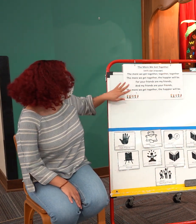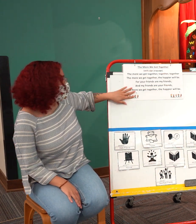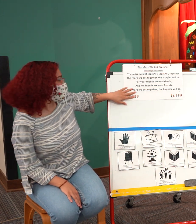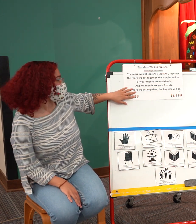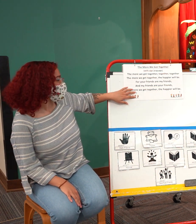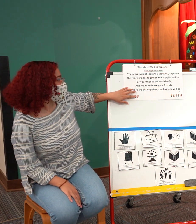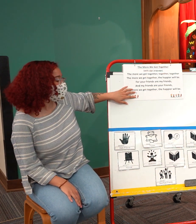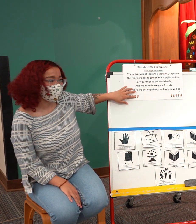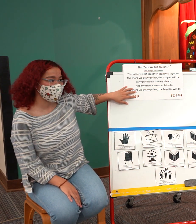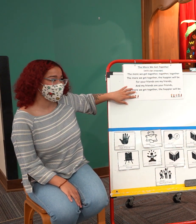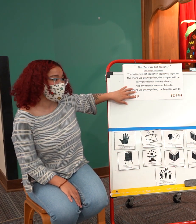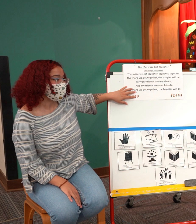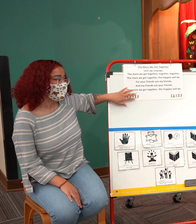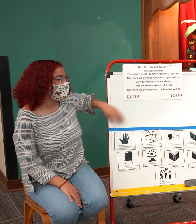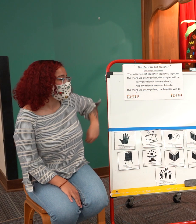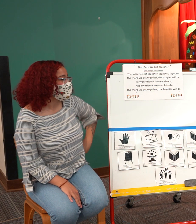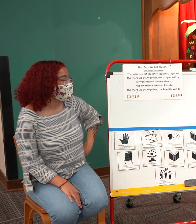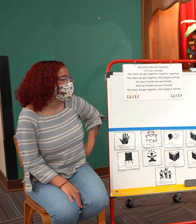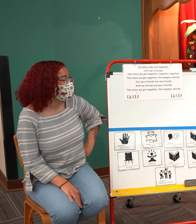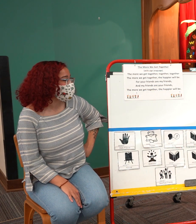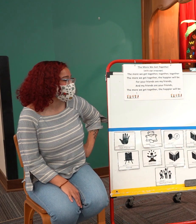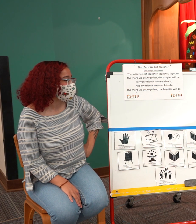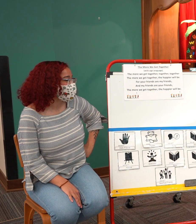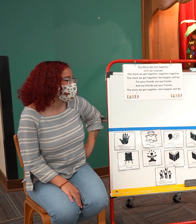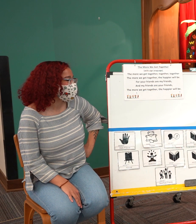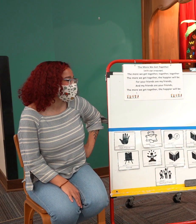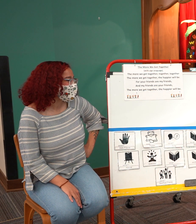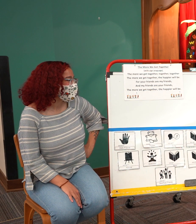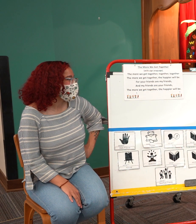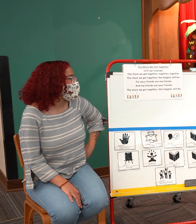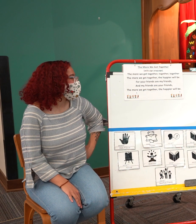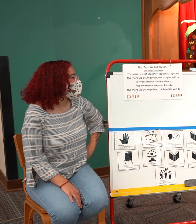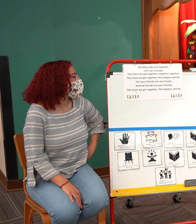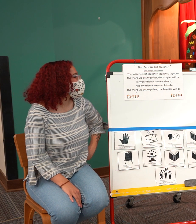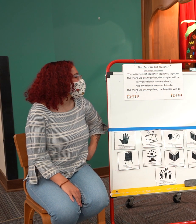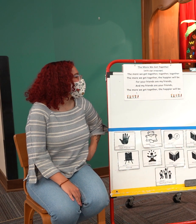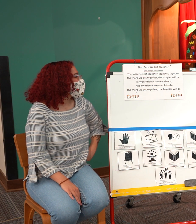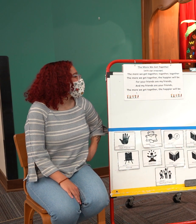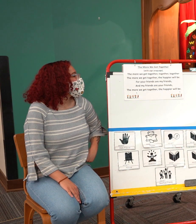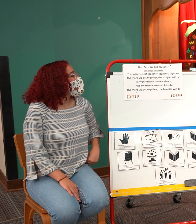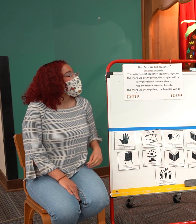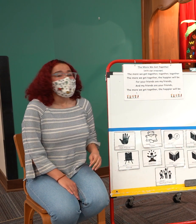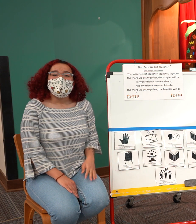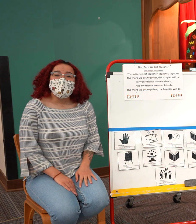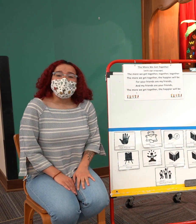And we're gonna go ahead and transition into a song before we read our first Read Brave